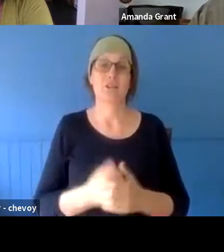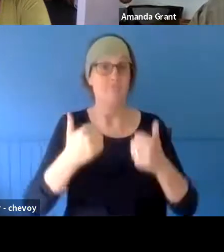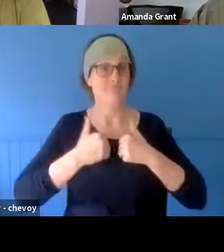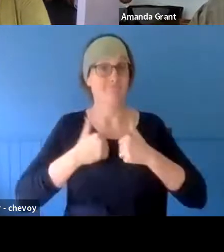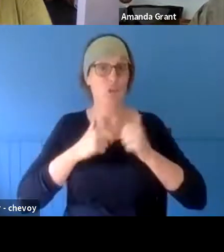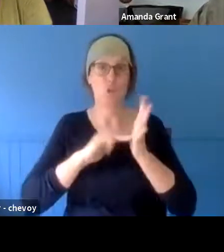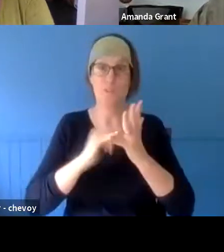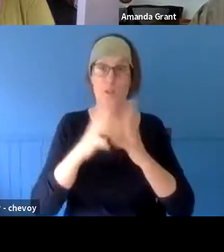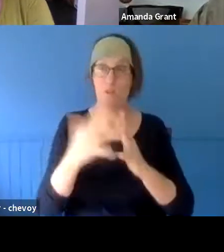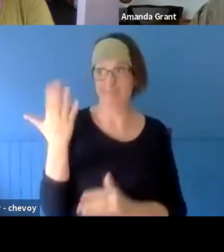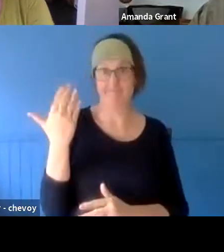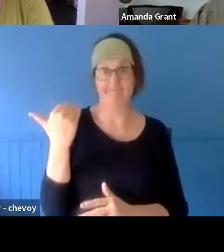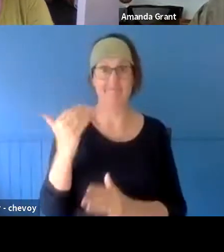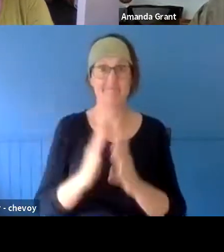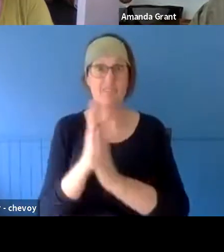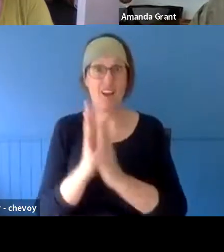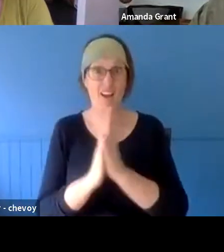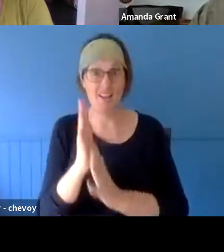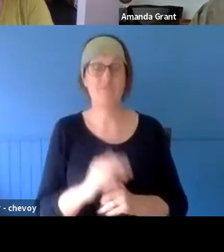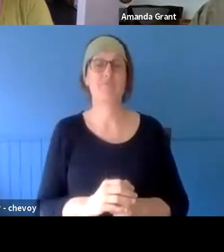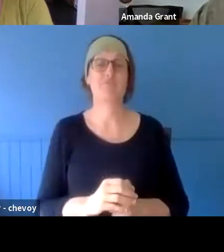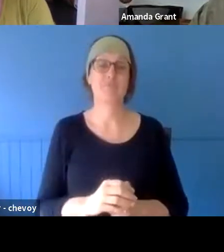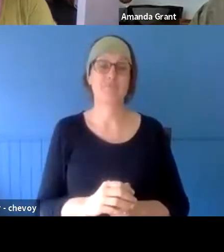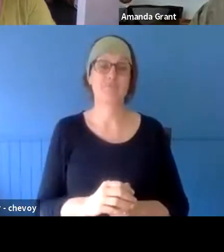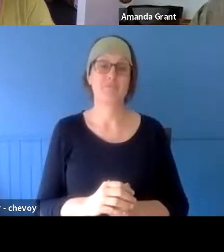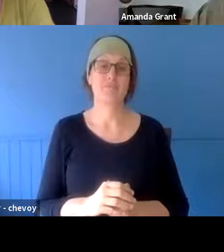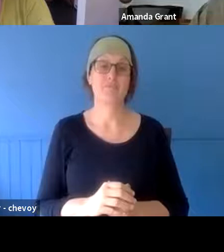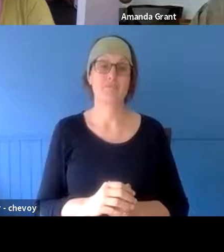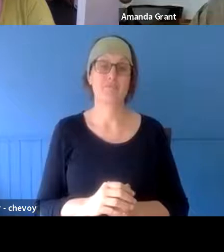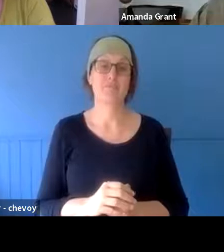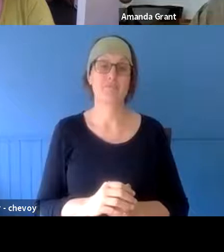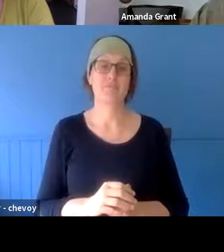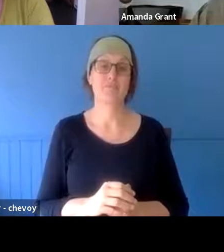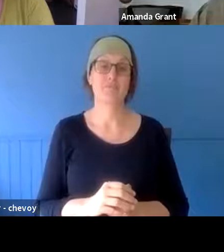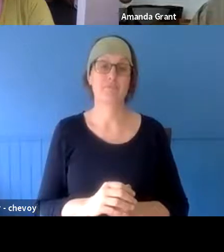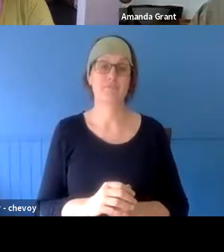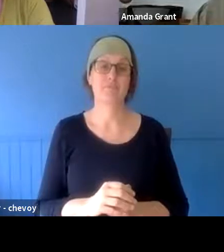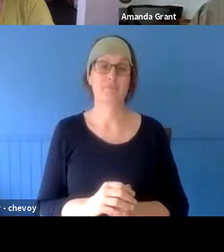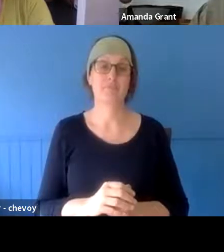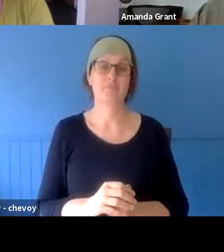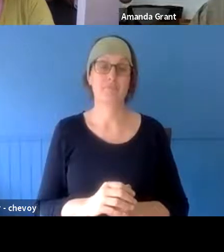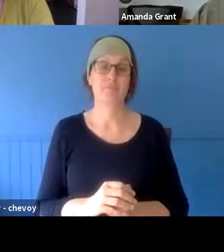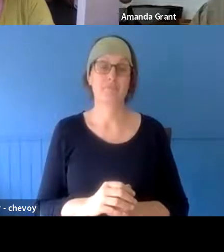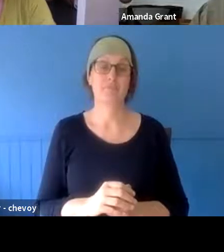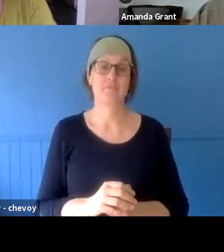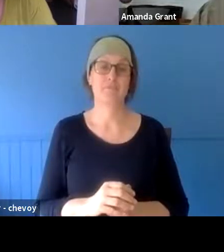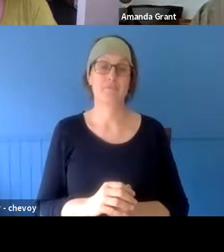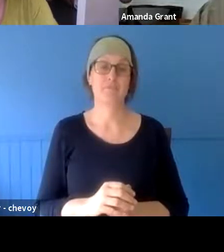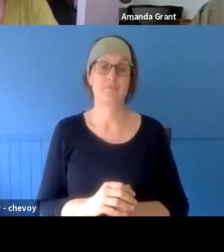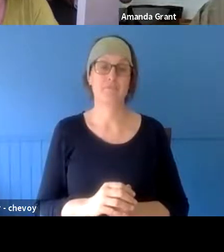early stages here, andulus even within that -- and also even within that, there's so much diversity in how people are responding and